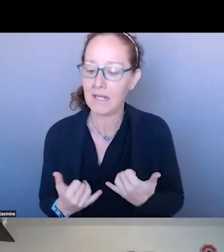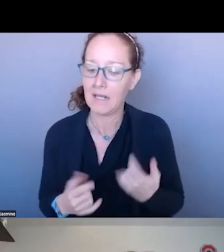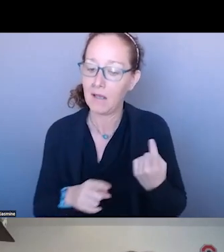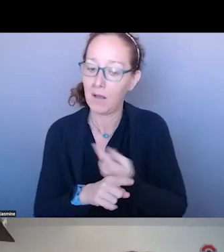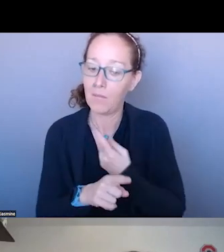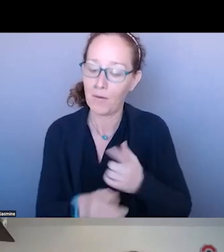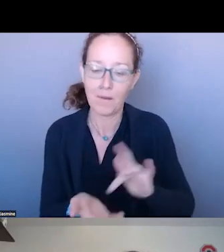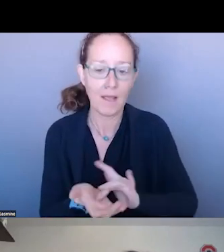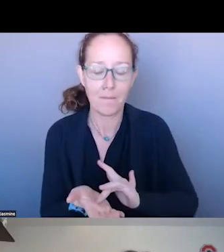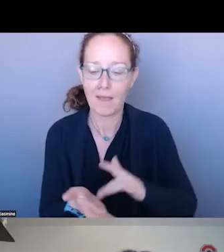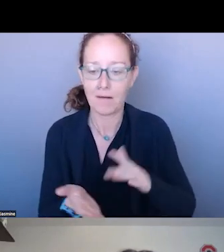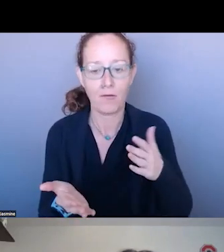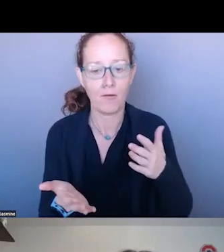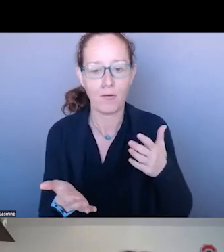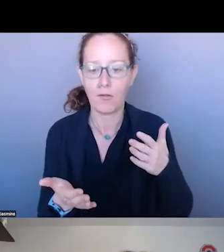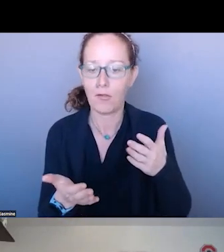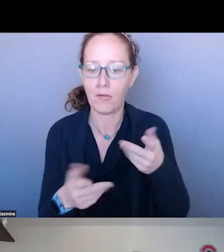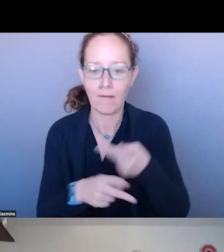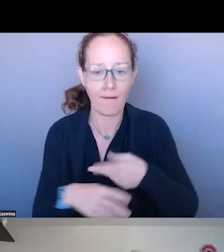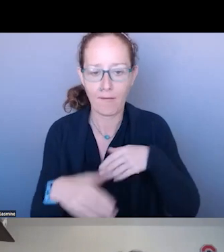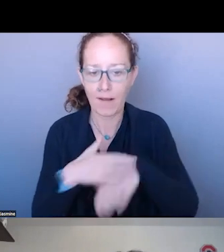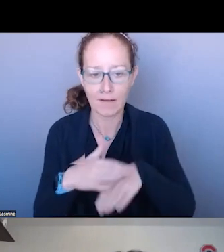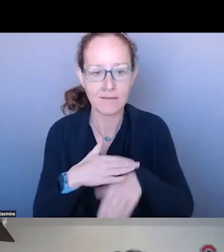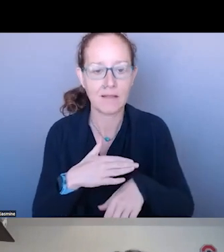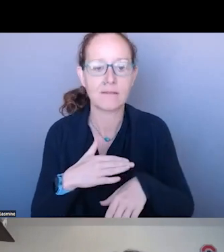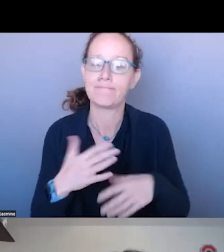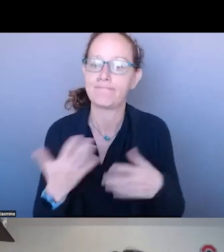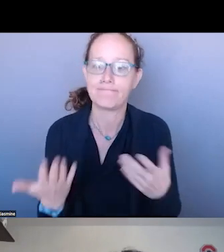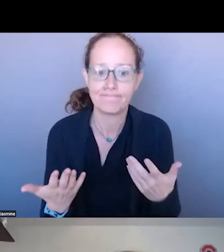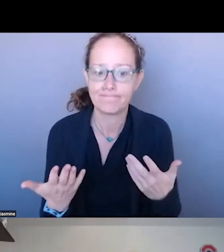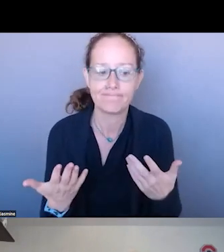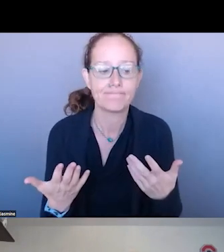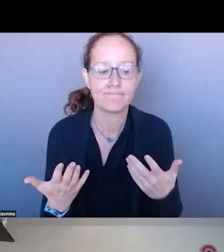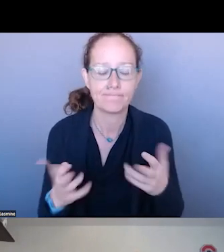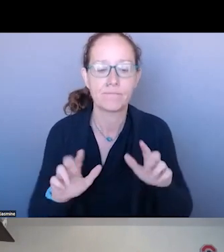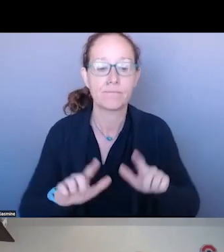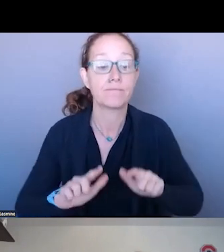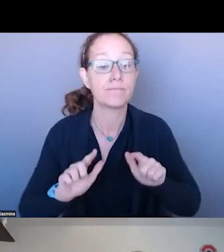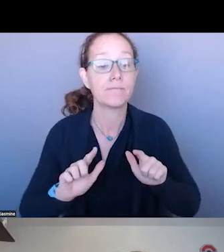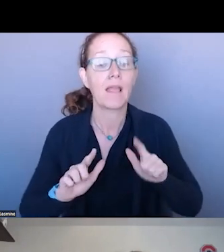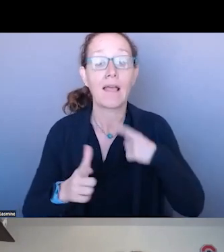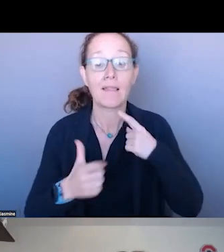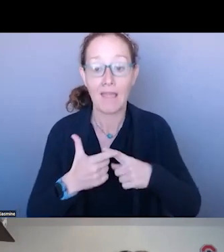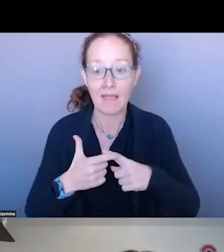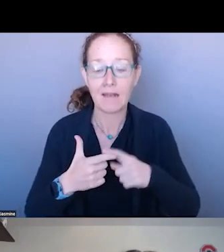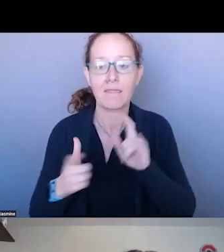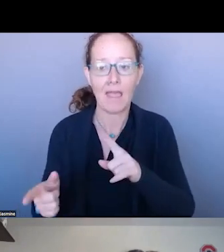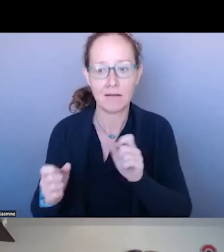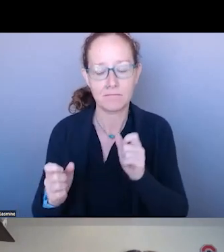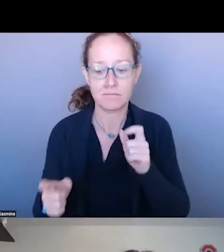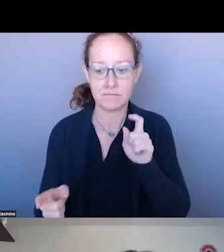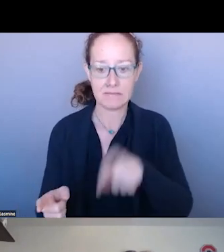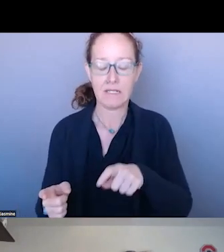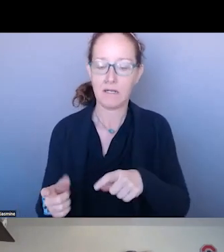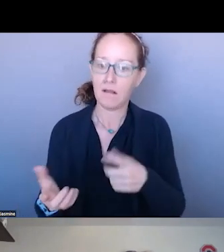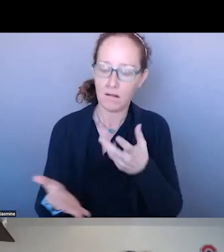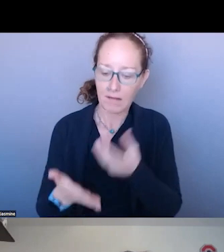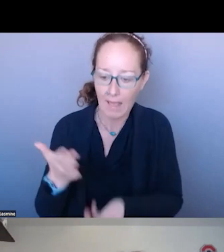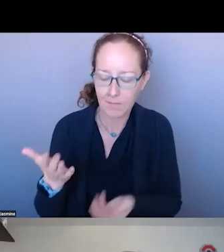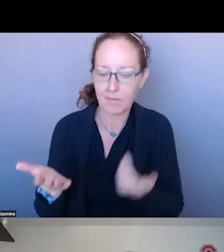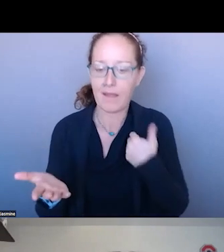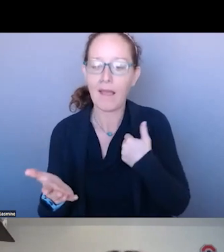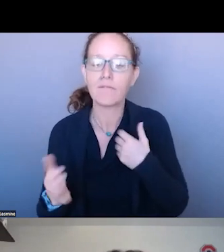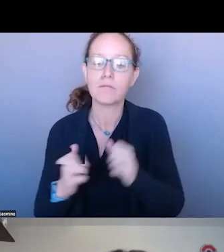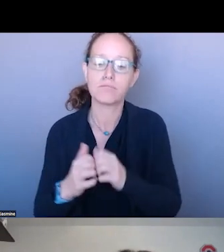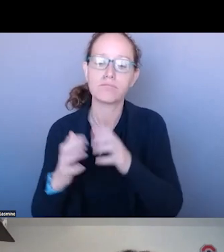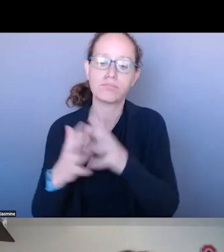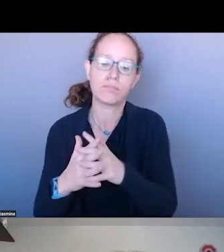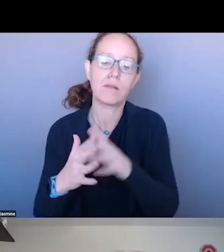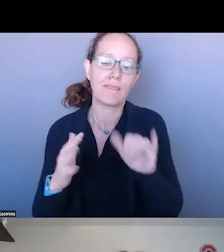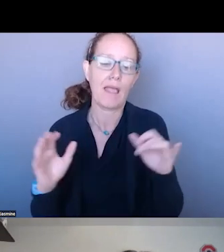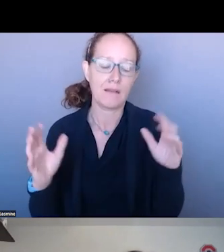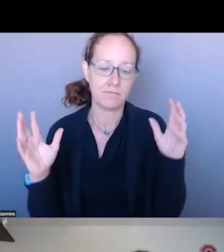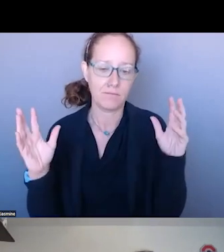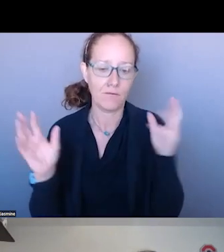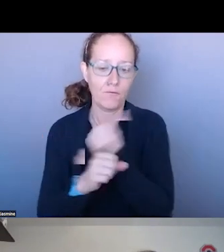OUT OF THAT, BIRTHED THIS PROGRAM. GROWING UP 45 MINUTES AWAY FROM PITTSBURGH,